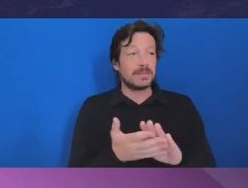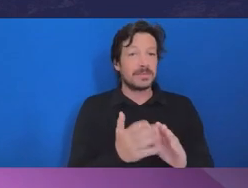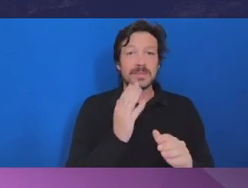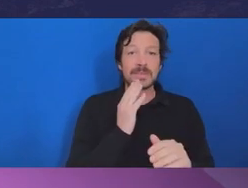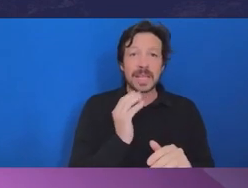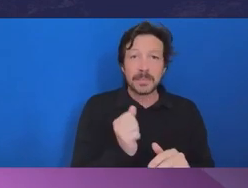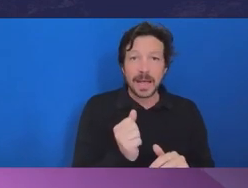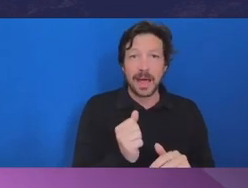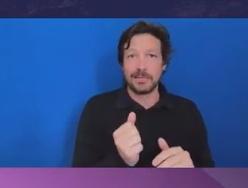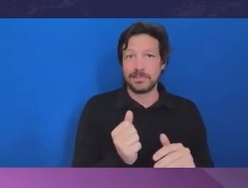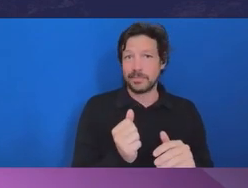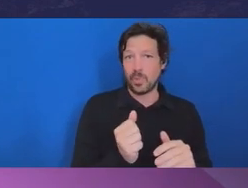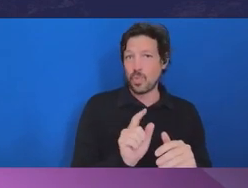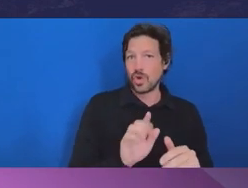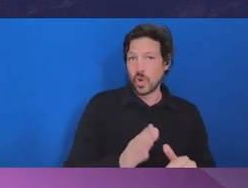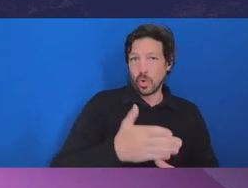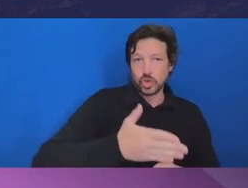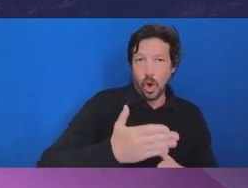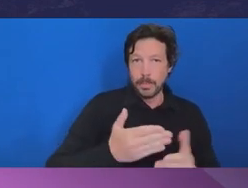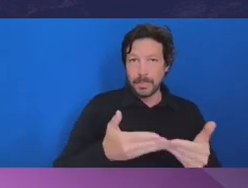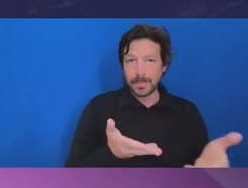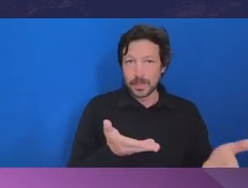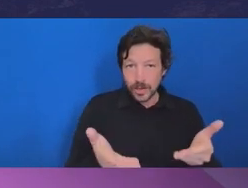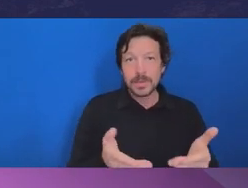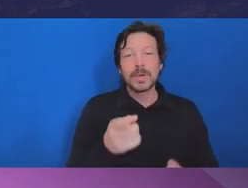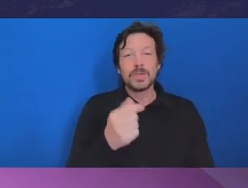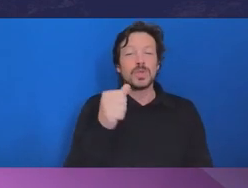always discharging that function in accordance with your duty